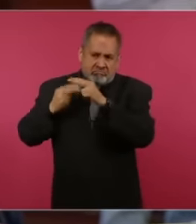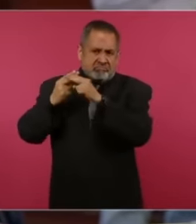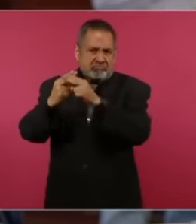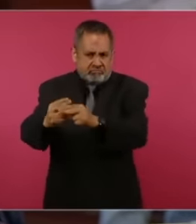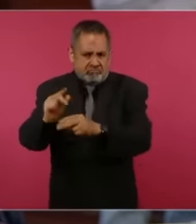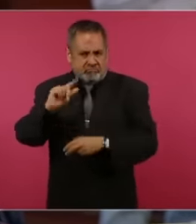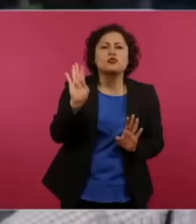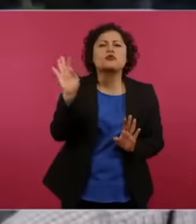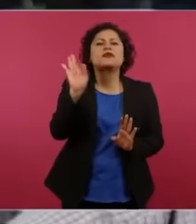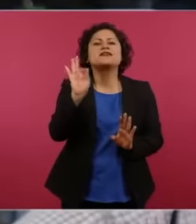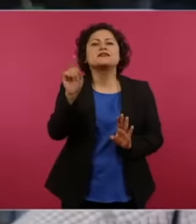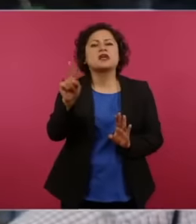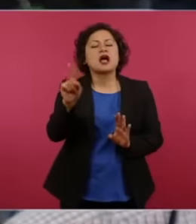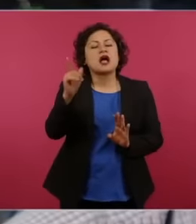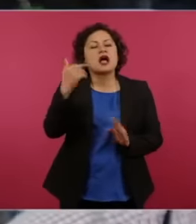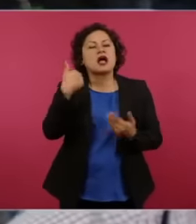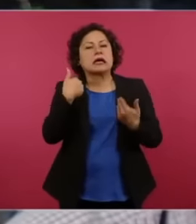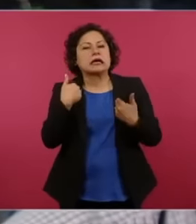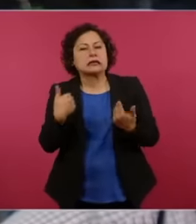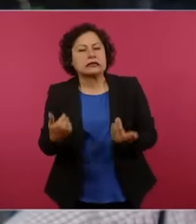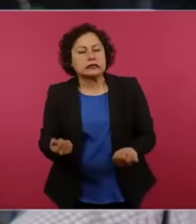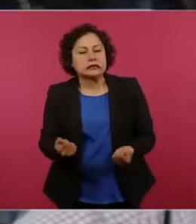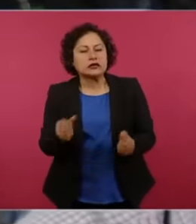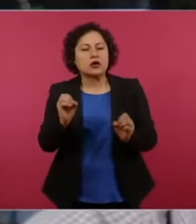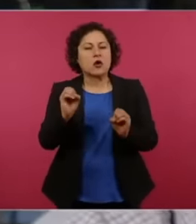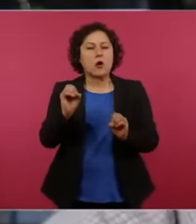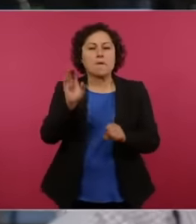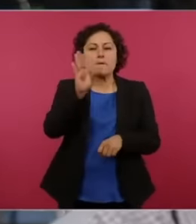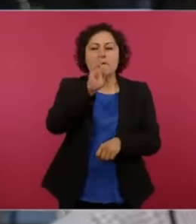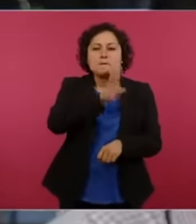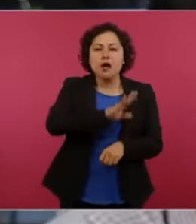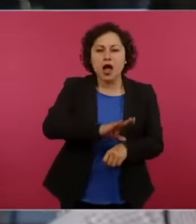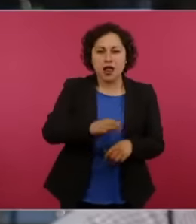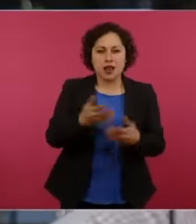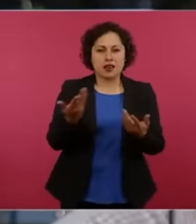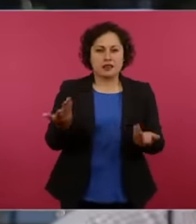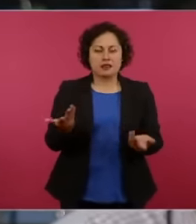out of respect for all colleagues. I believe that there are no first or second class journalists. Why